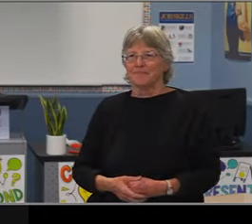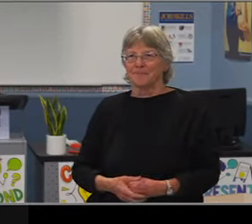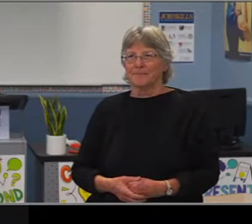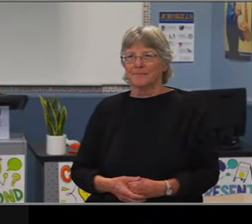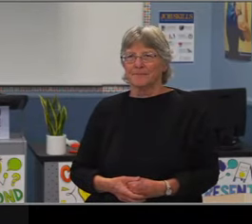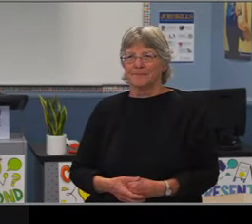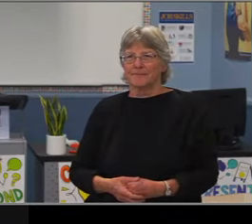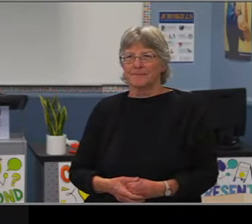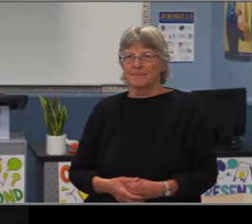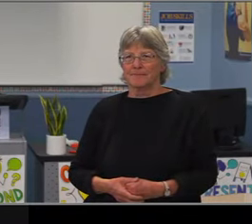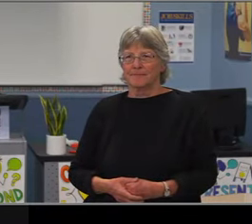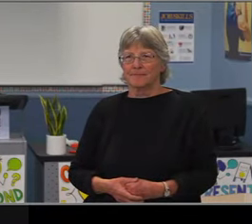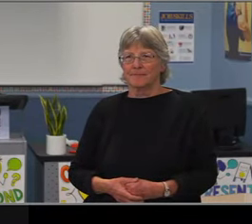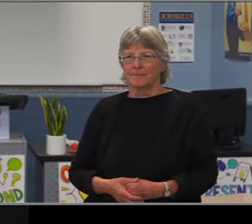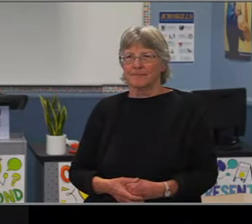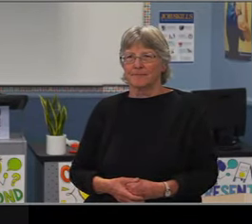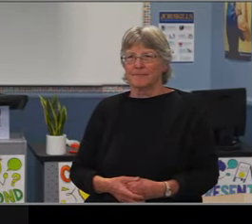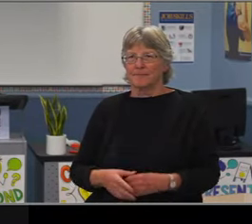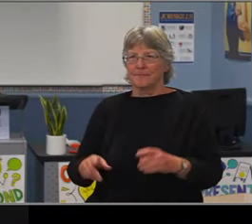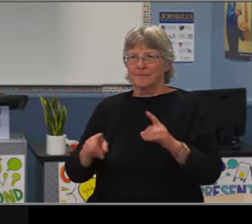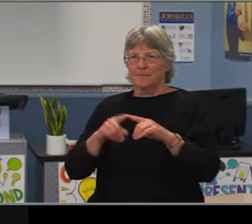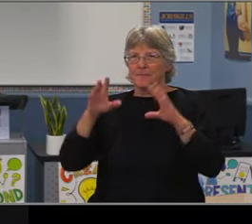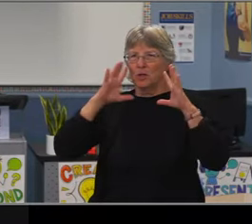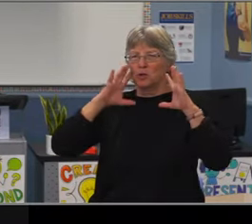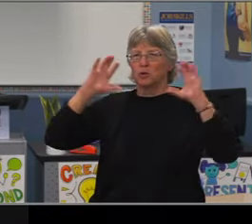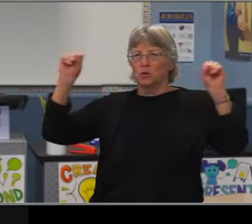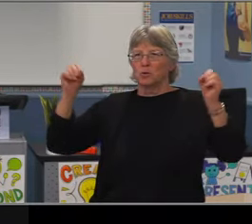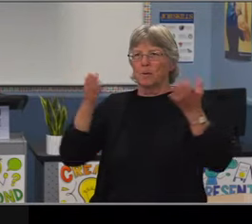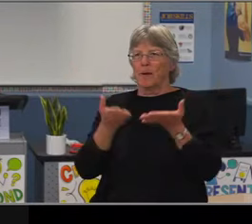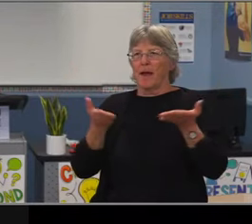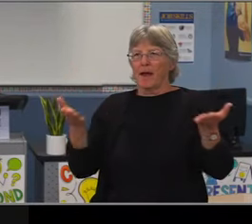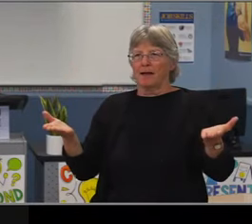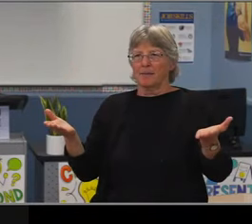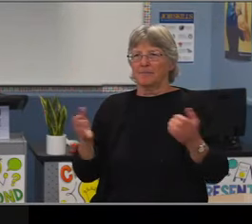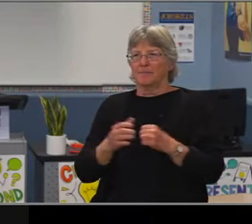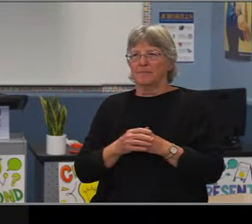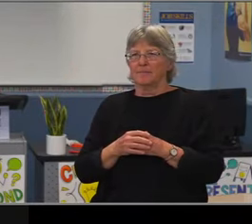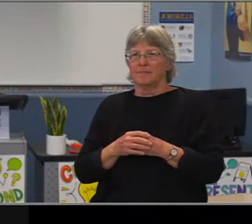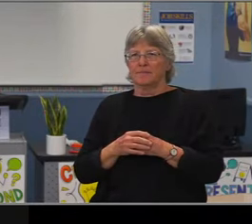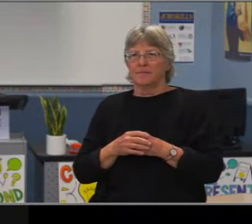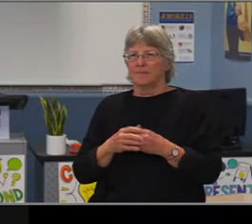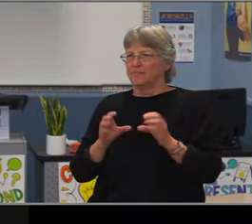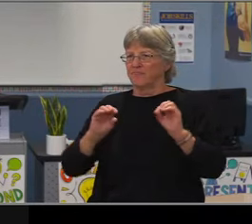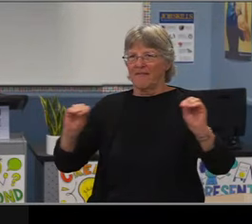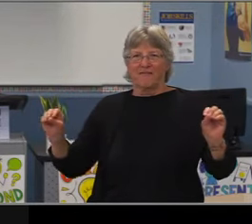Her mom is none other than Dr. Theodora Robinson. So I just wanted to just comment